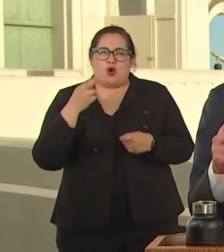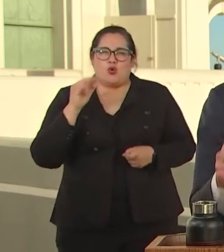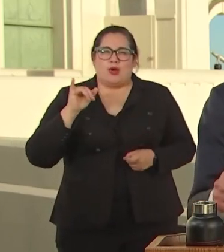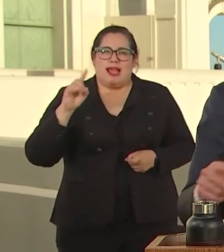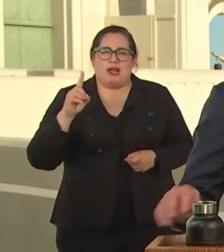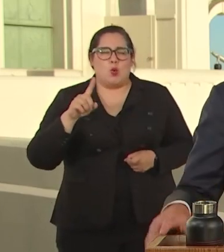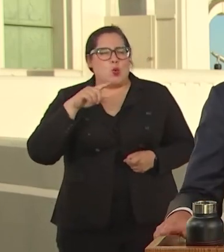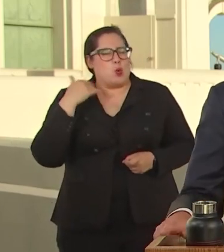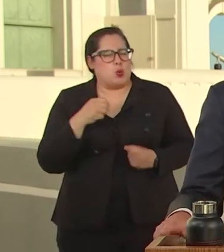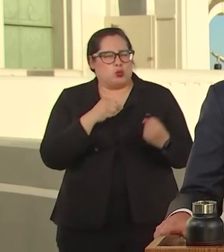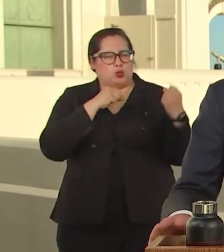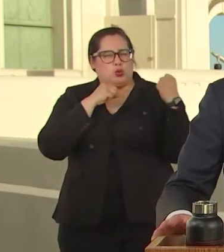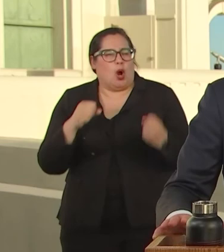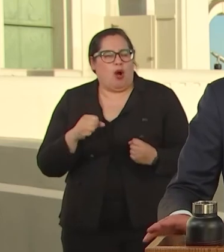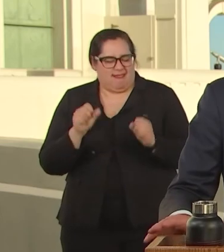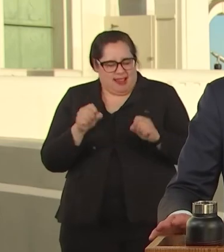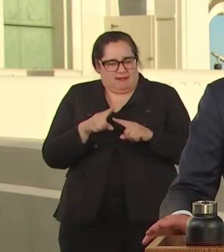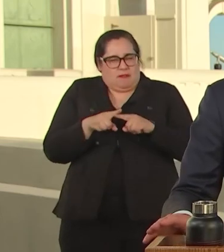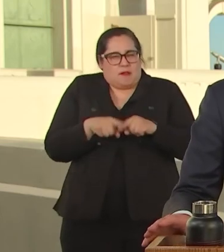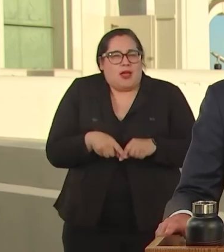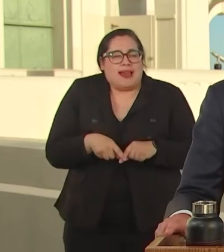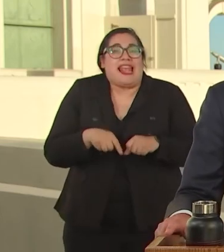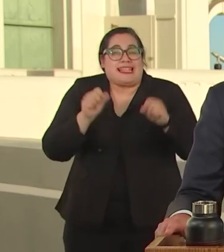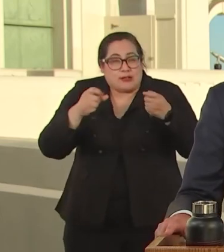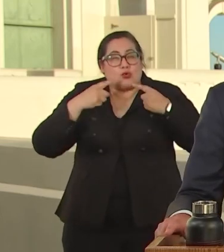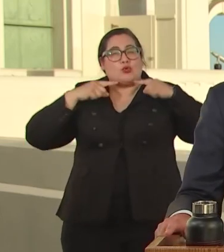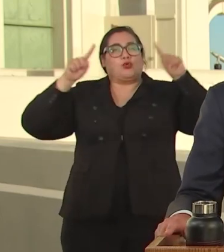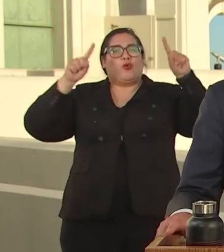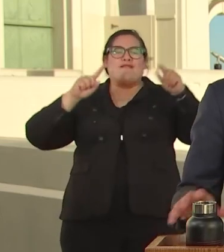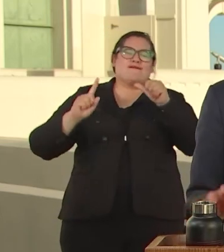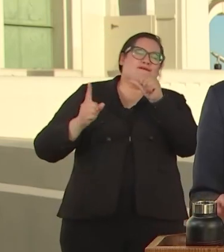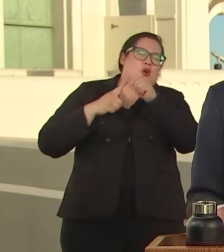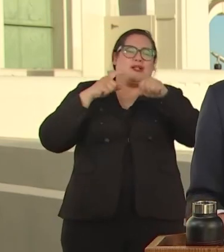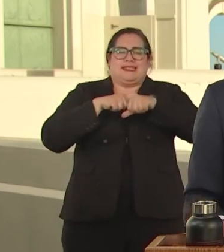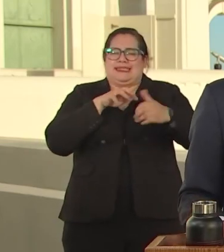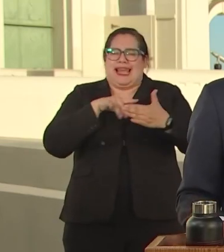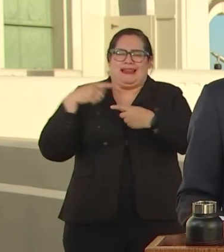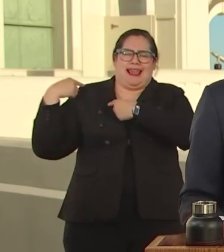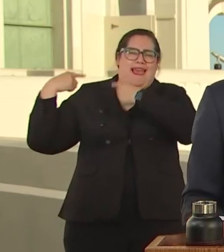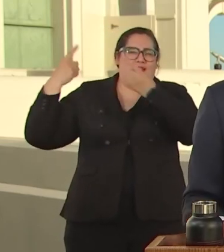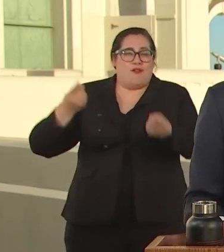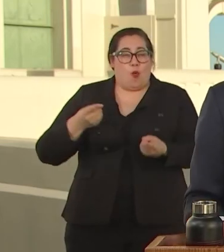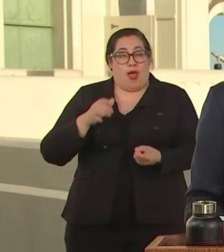IT'S THE FIRST-EVER STUDY OF ITS KIND. AND WITH THAT BLUEPRINT, IT'S